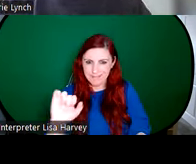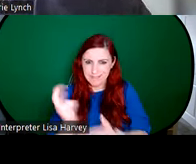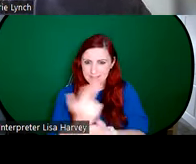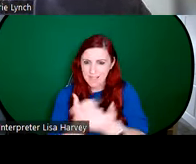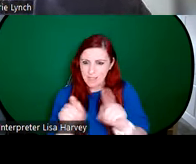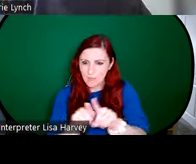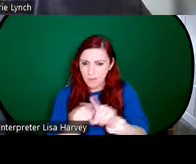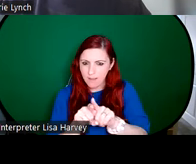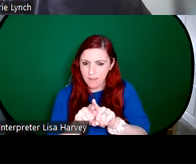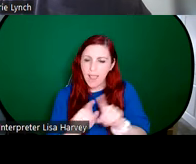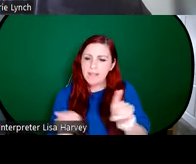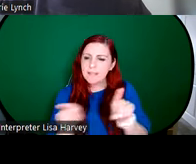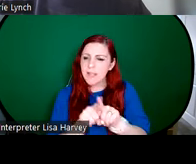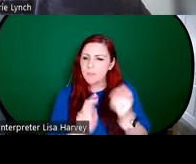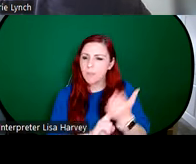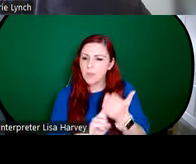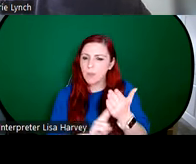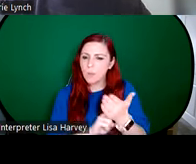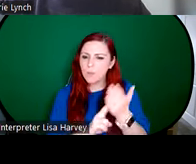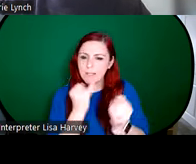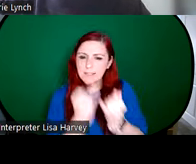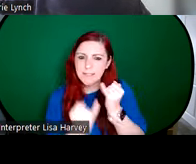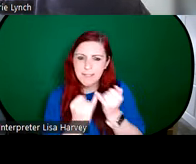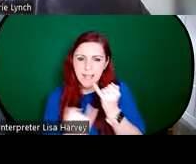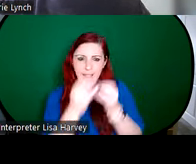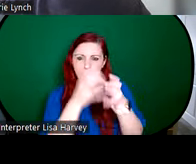in details like the again, the Ardagh Chalice, they might use that kind of